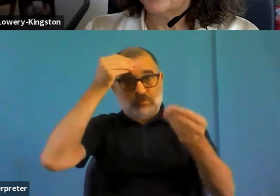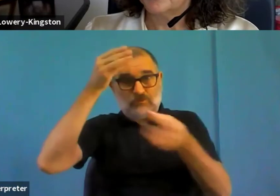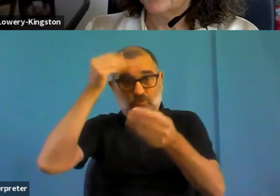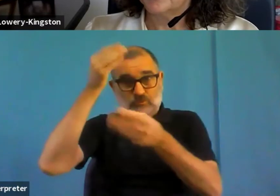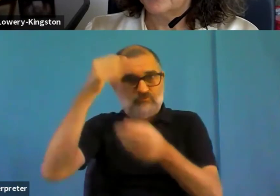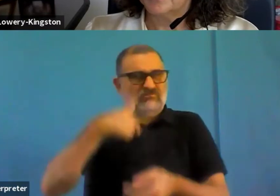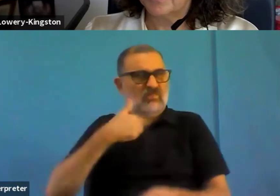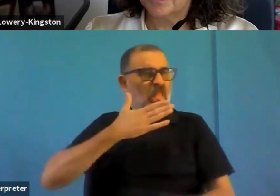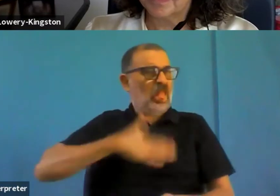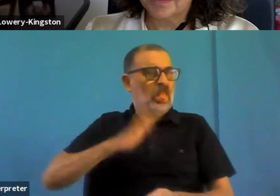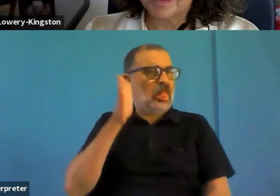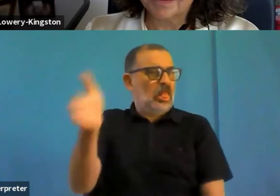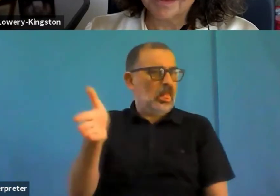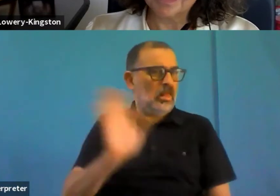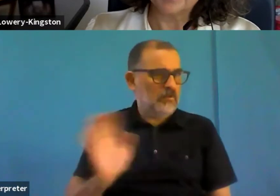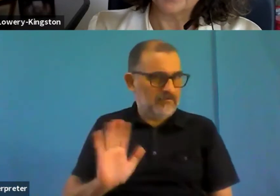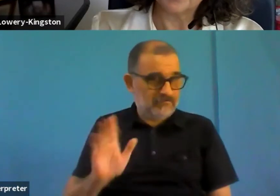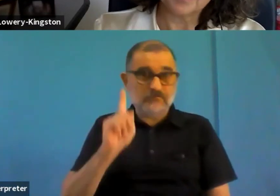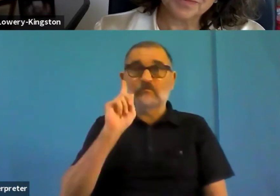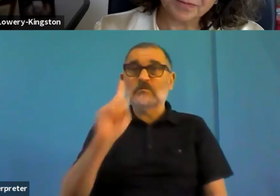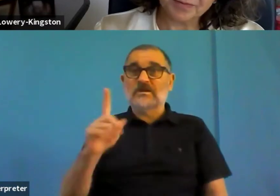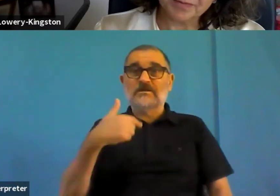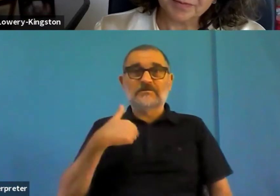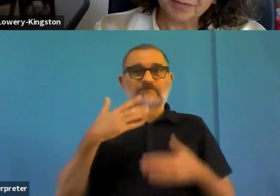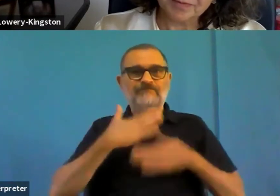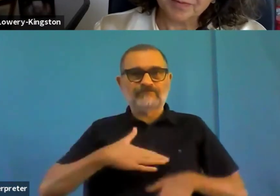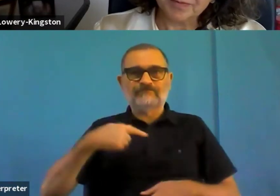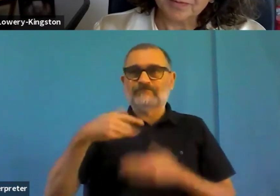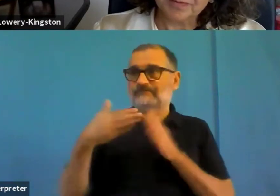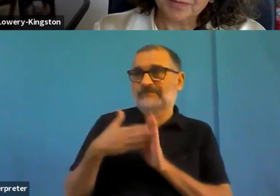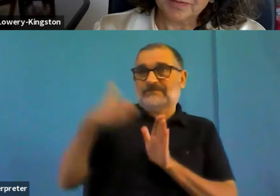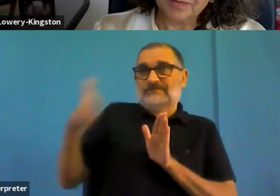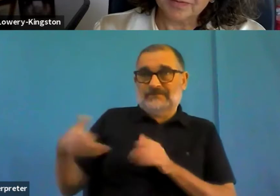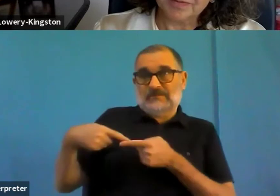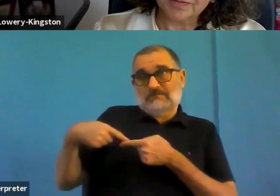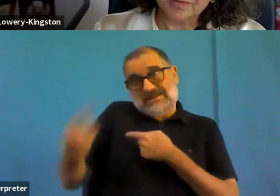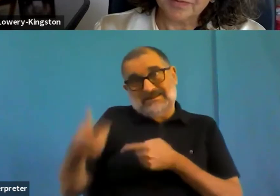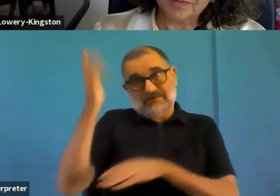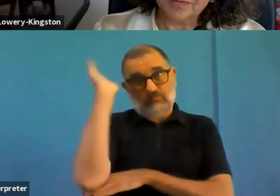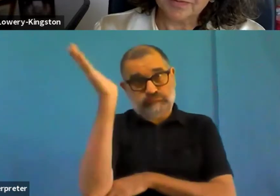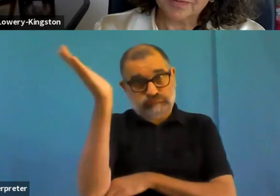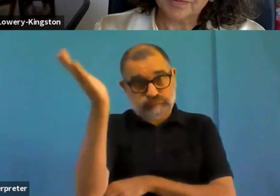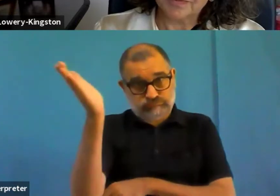want to invade it, but as a result of the of the of the consultations